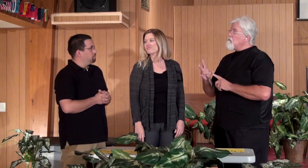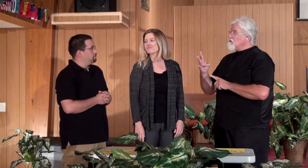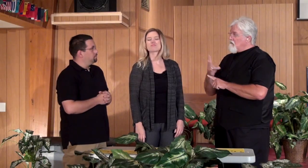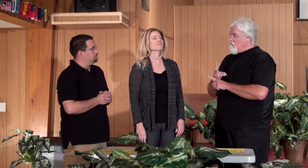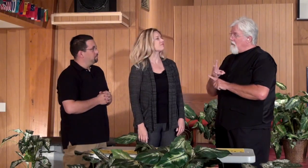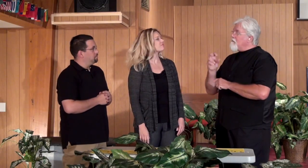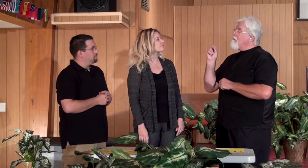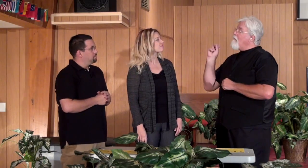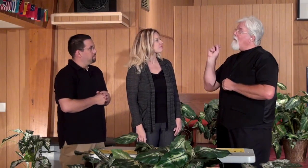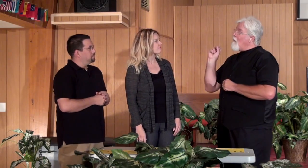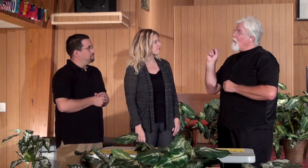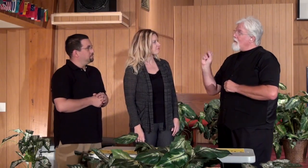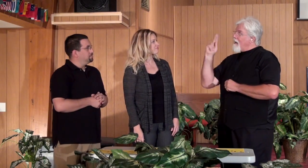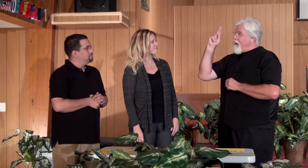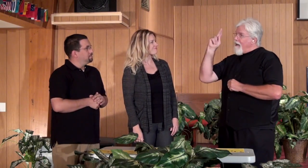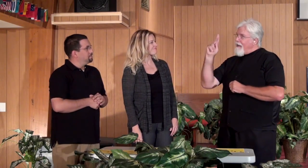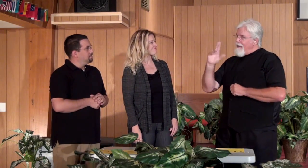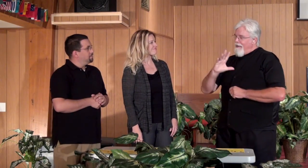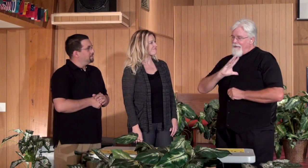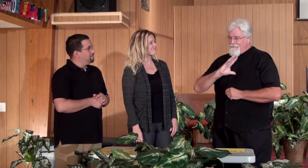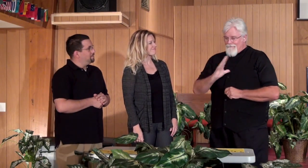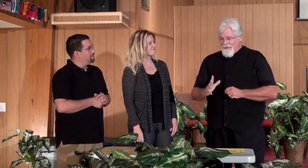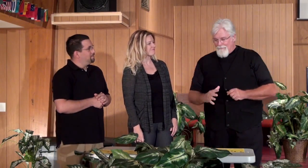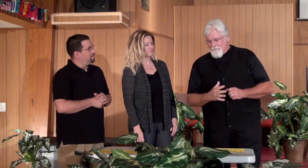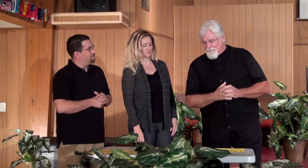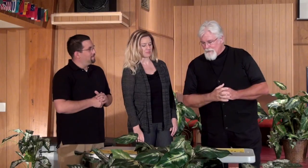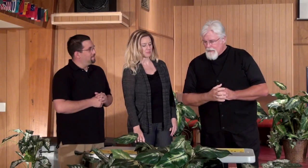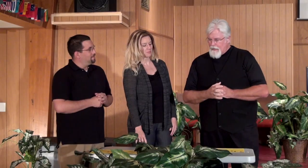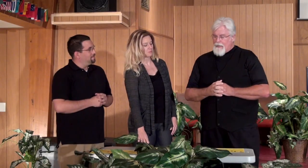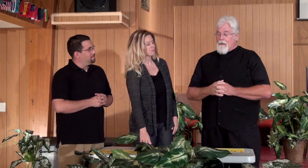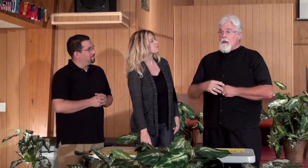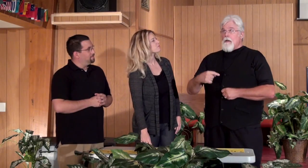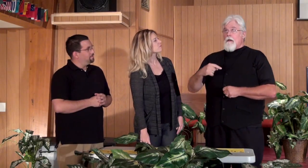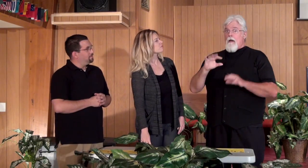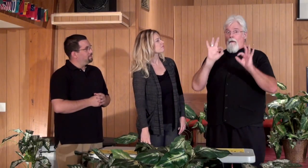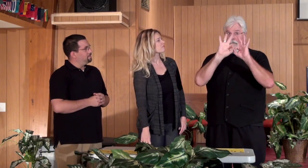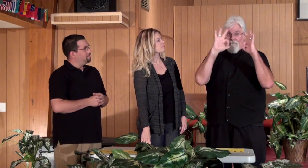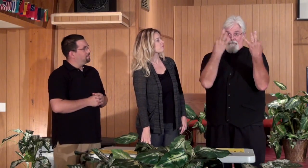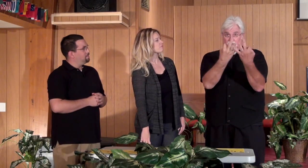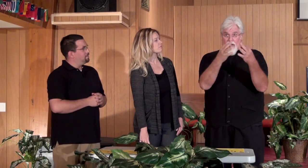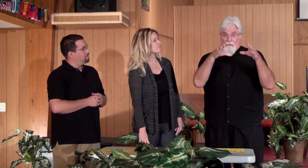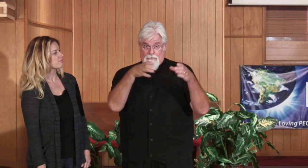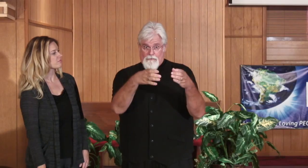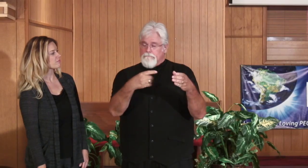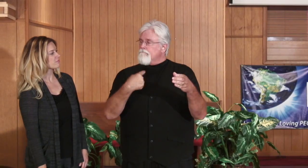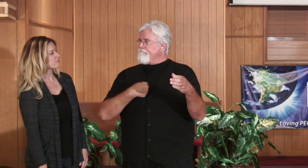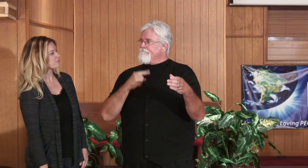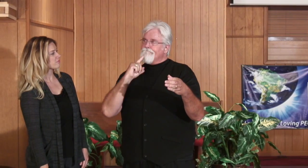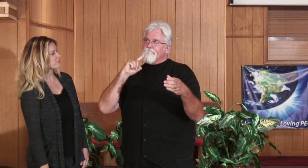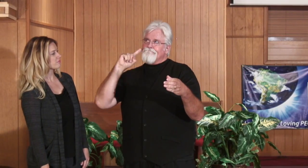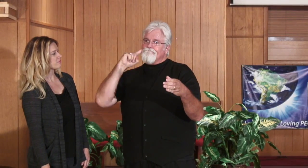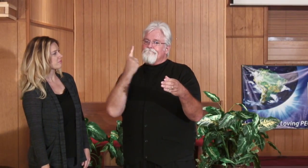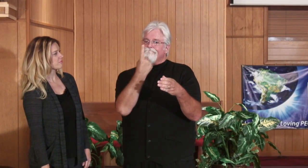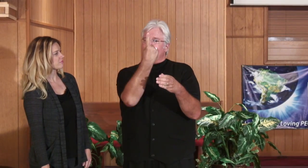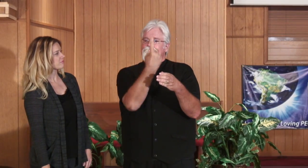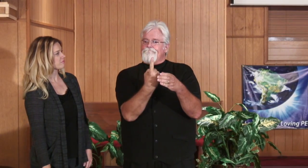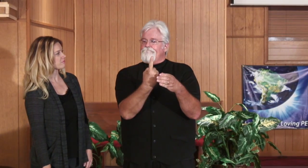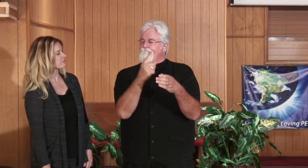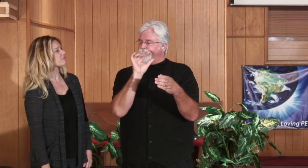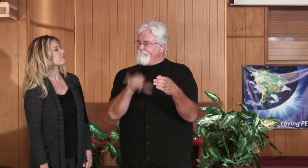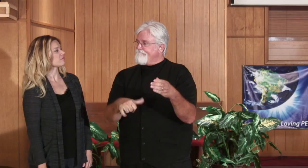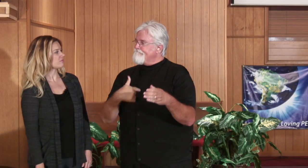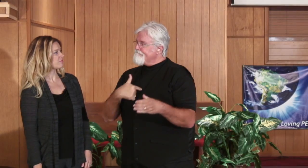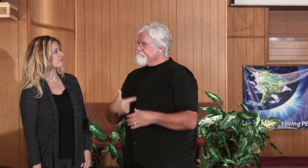Mark: 6 months old. OK Mark: My family was hearing I was the only